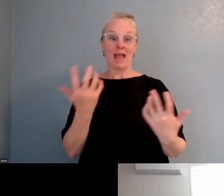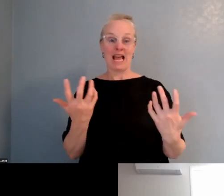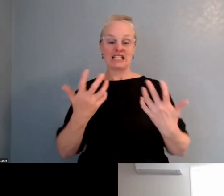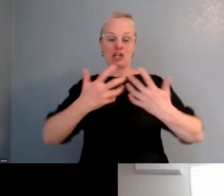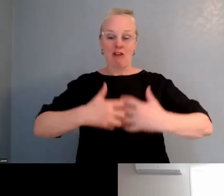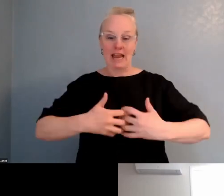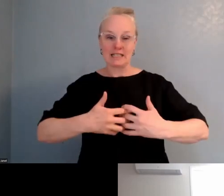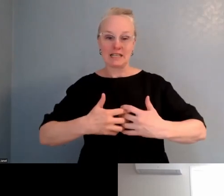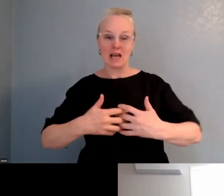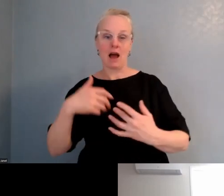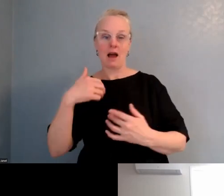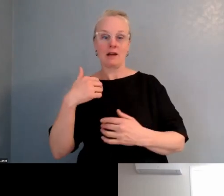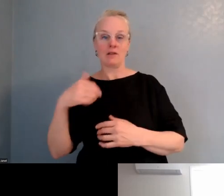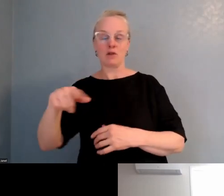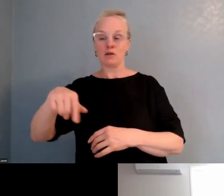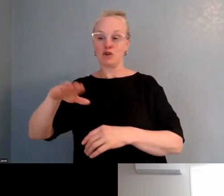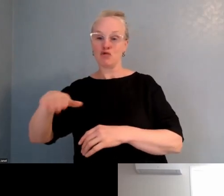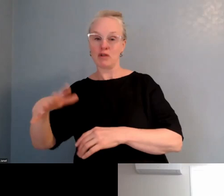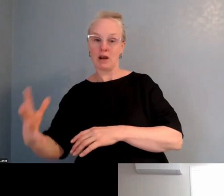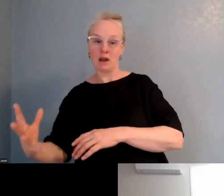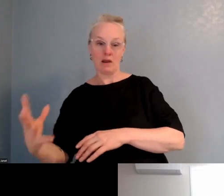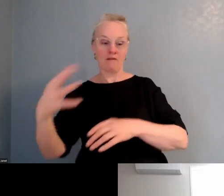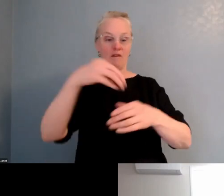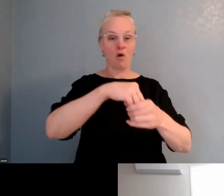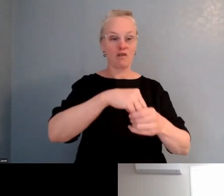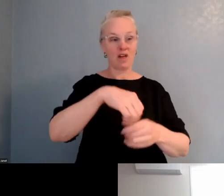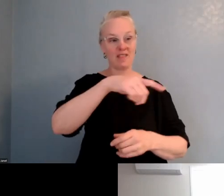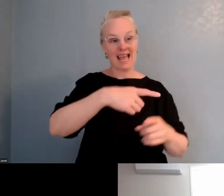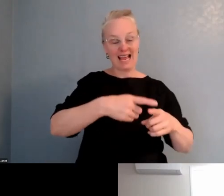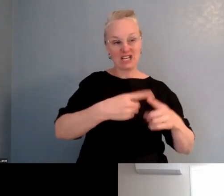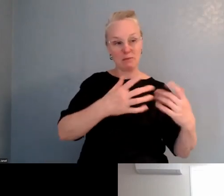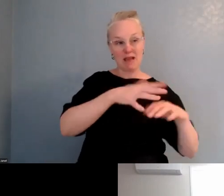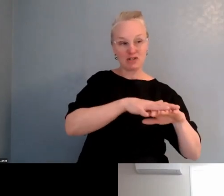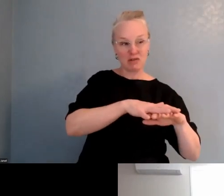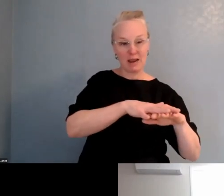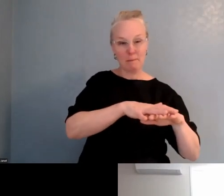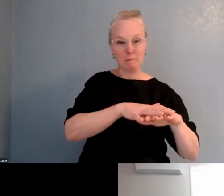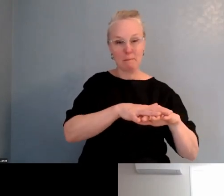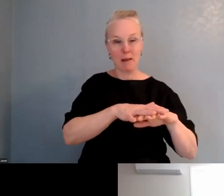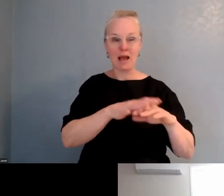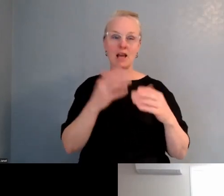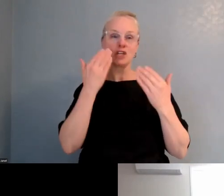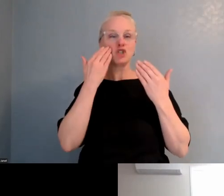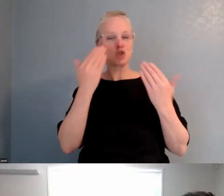So where bias is, it's no longer unconscious, 'cause it's right there, so you have to work with it,